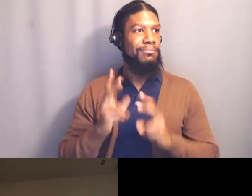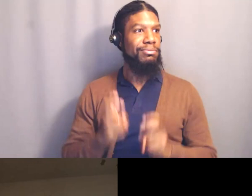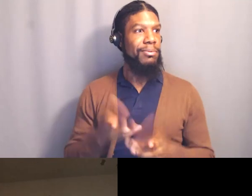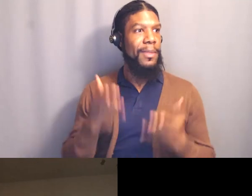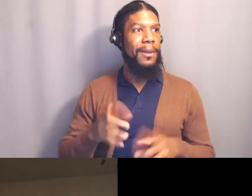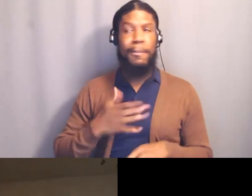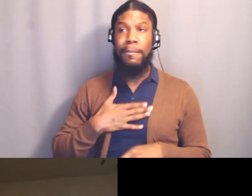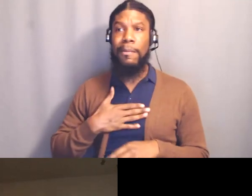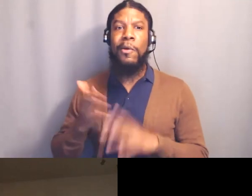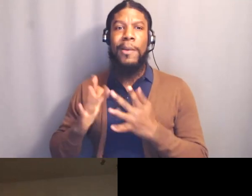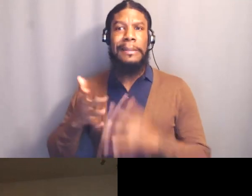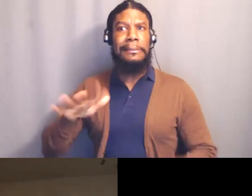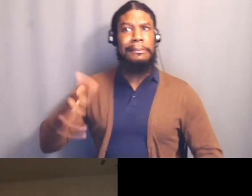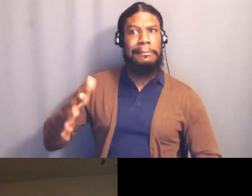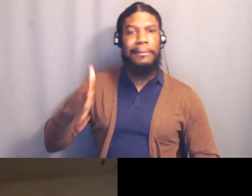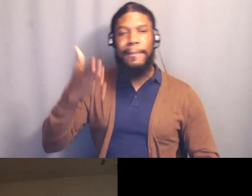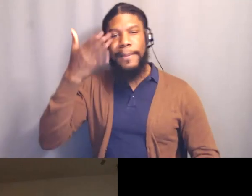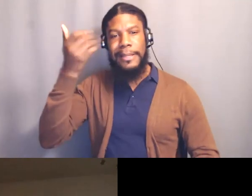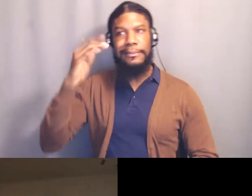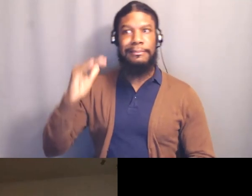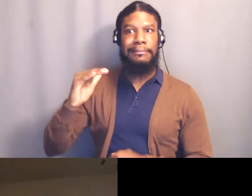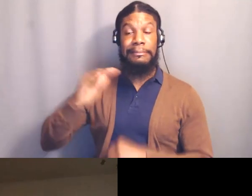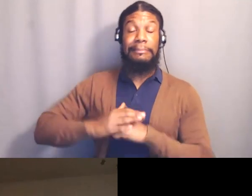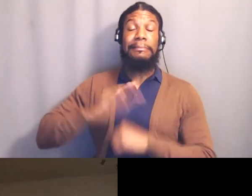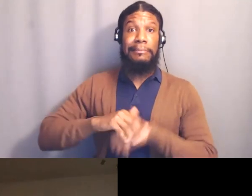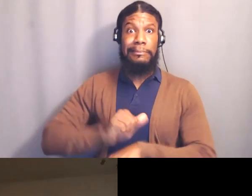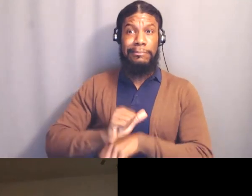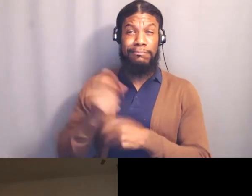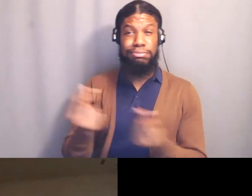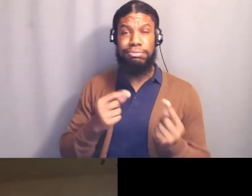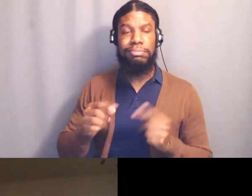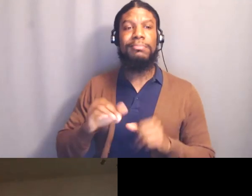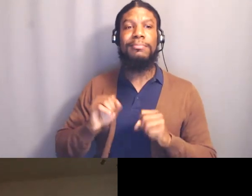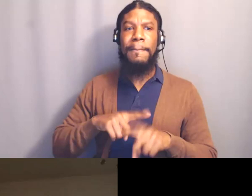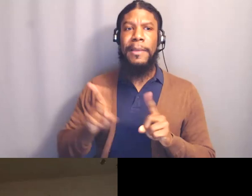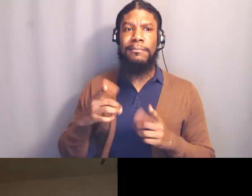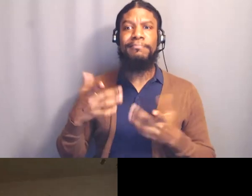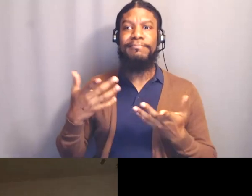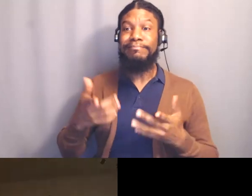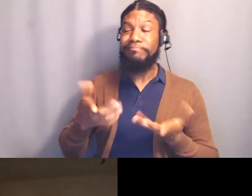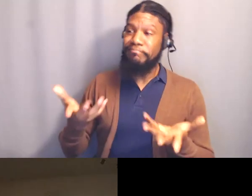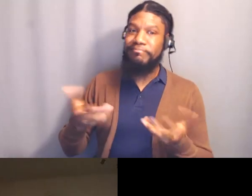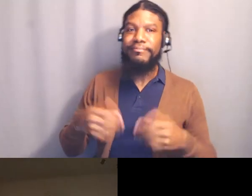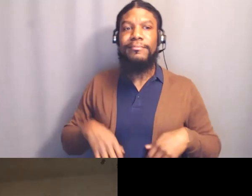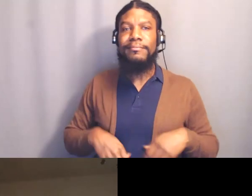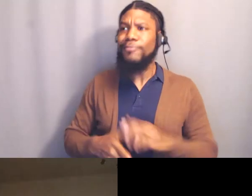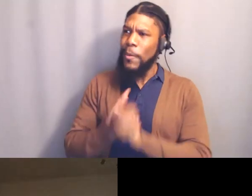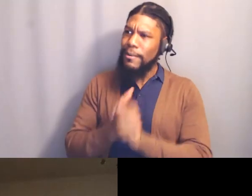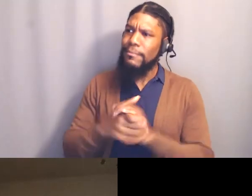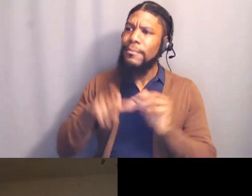'cause you know, the time and capacity these days, so, but yeah... Congratulations on that, we need more Black women leading meditations,